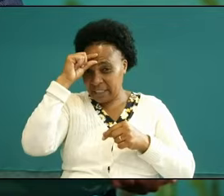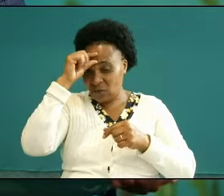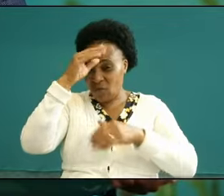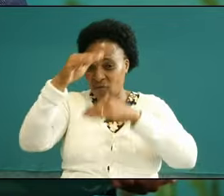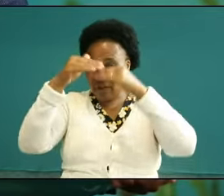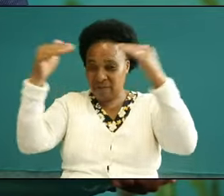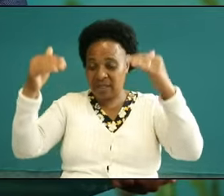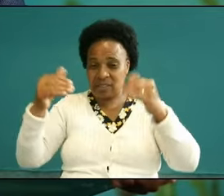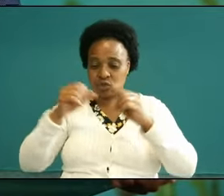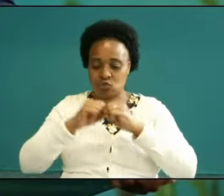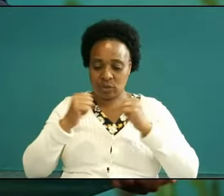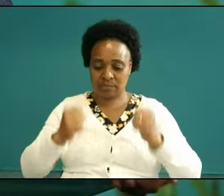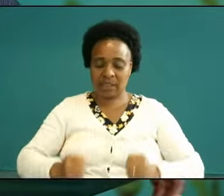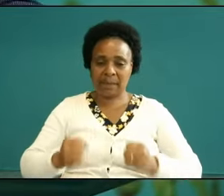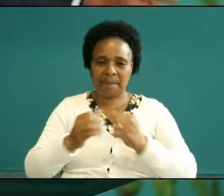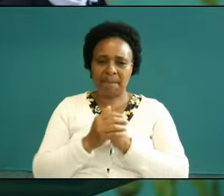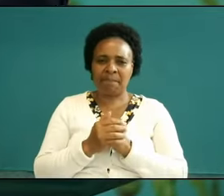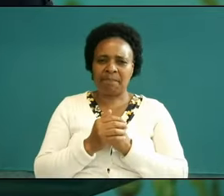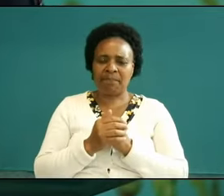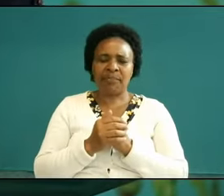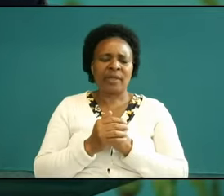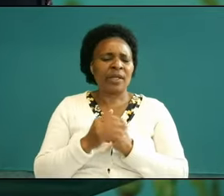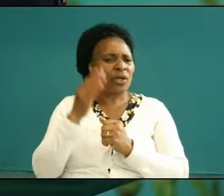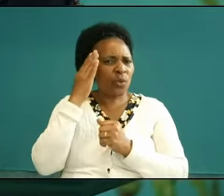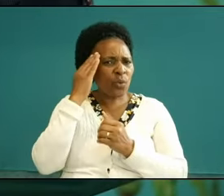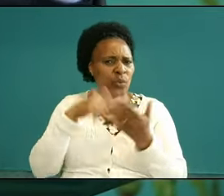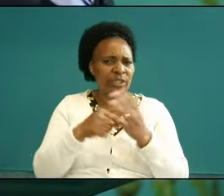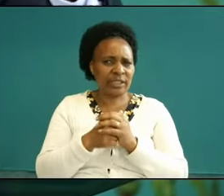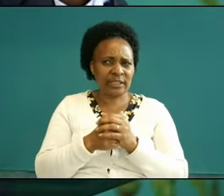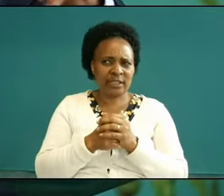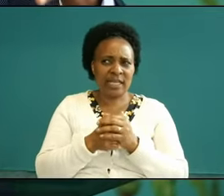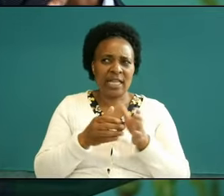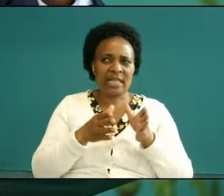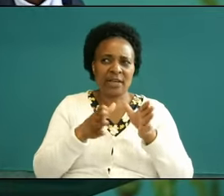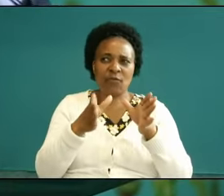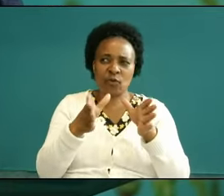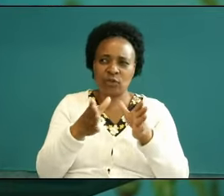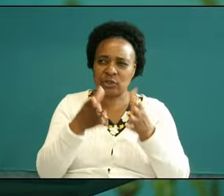you know he suggesting you know the military forces that are well organized and they have